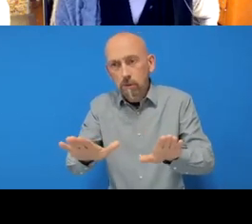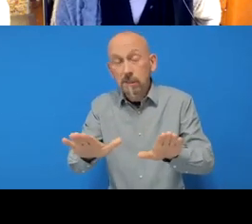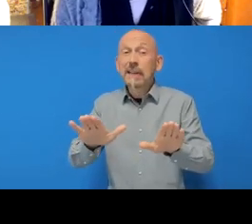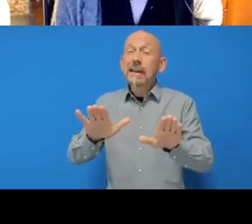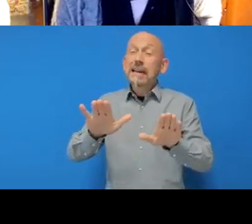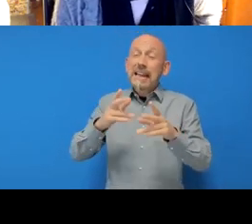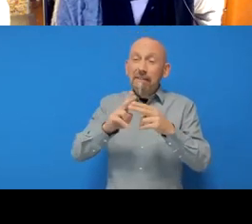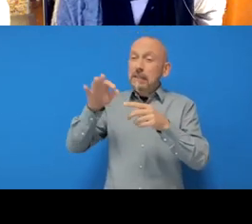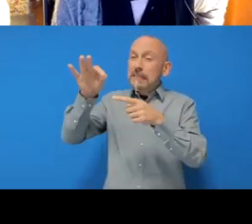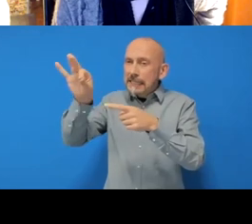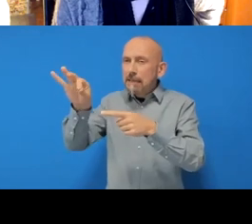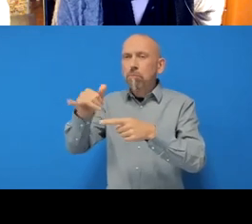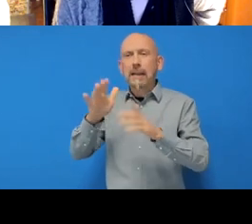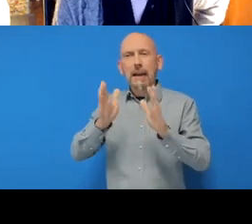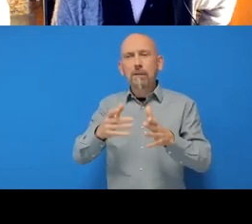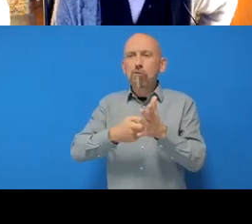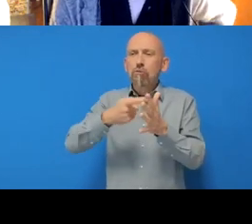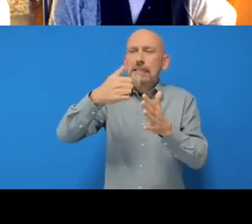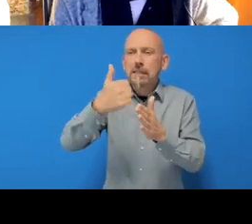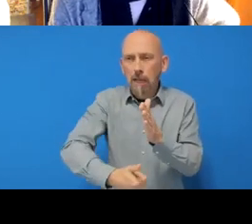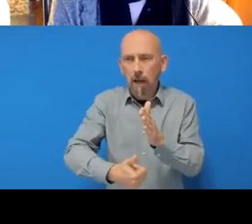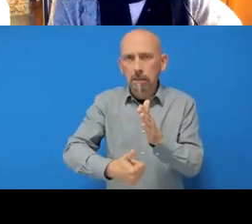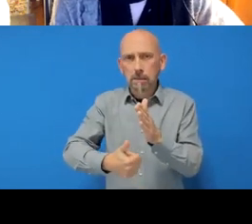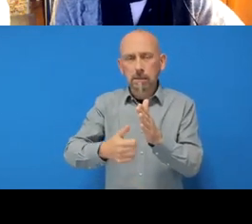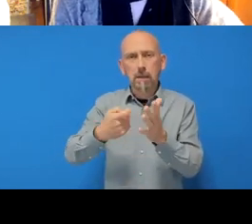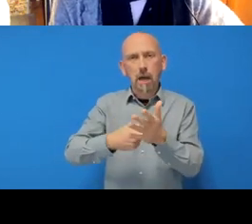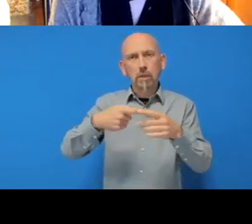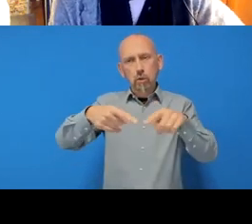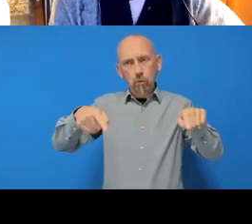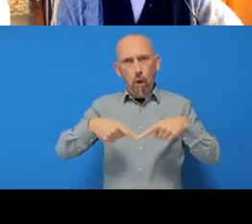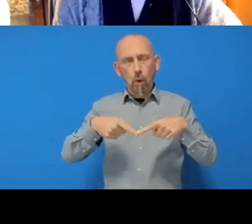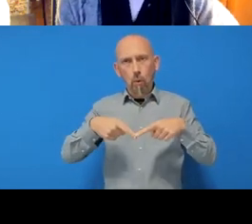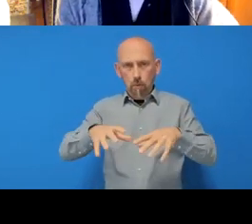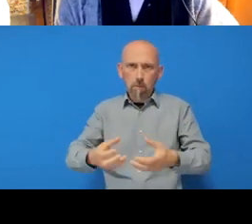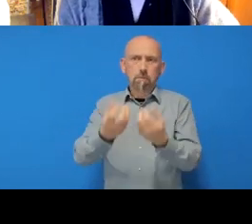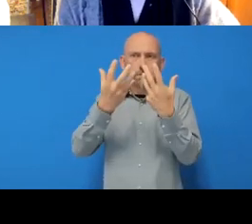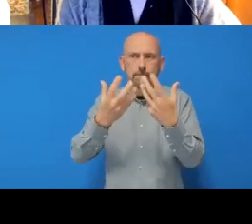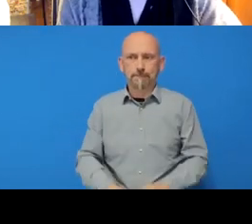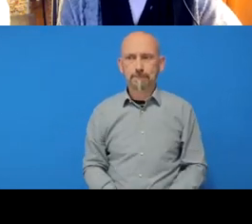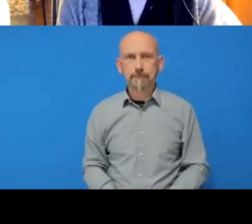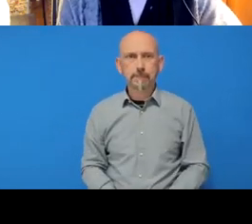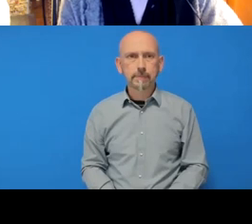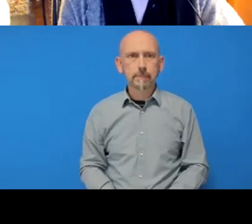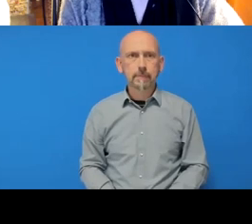this, I’m not 100% sure. The next important thing is this ‘Git executable’ box.